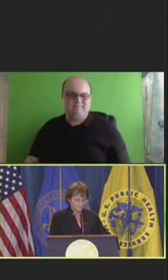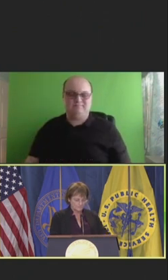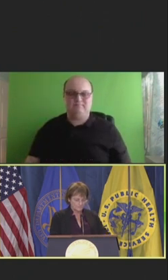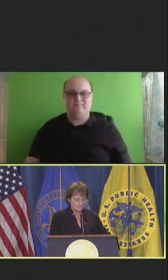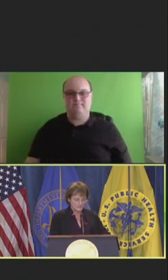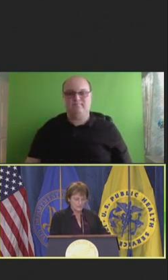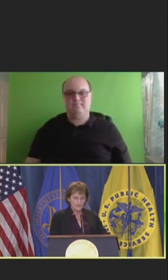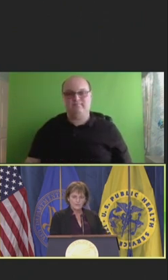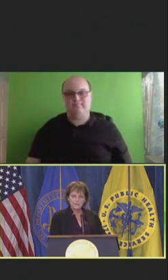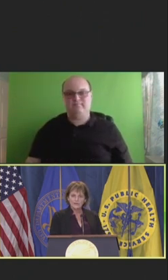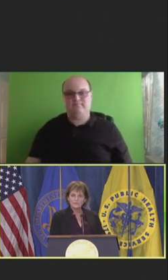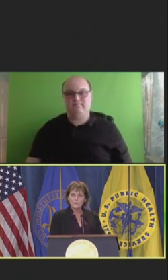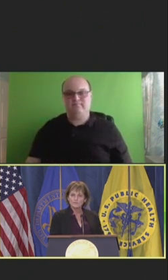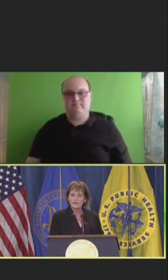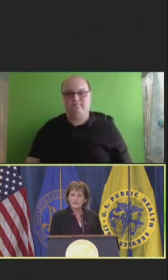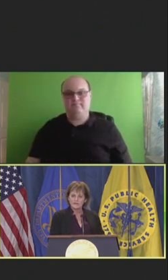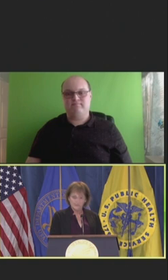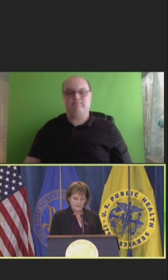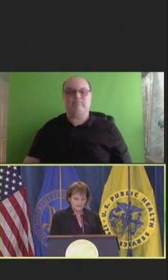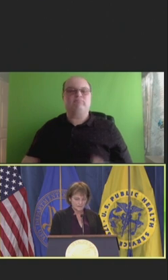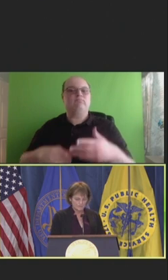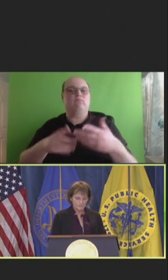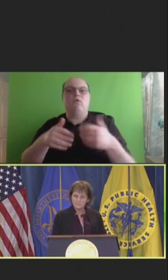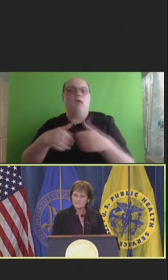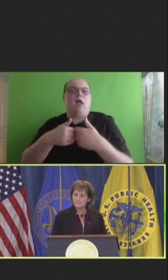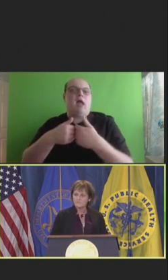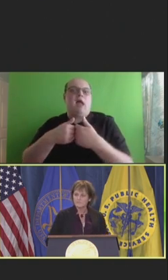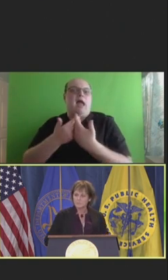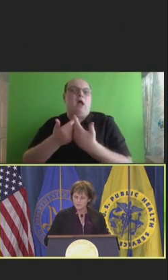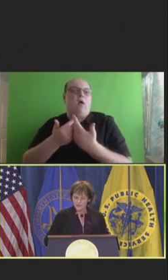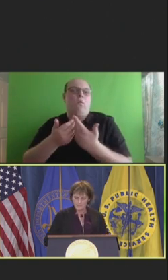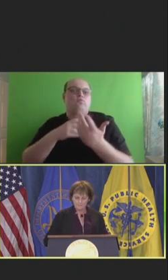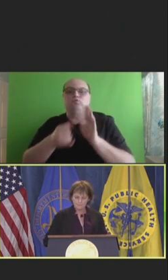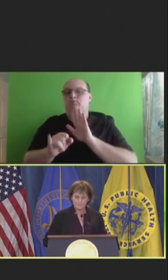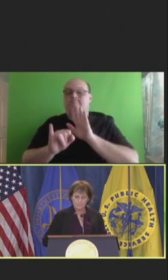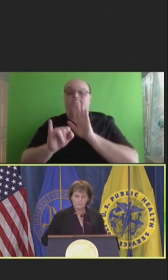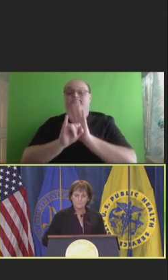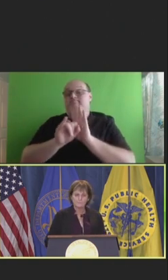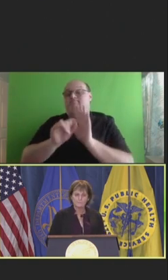So, how does one recognize the symptoms of burnout?